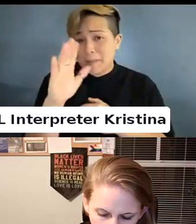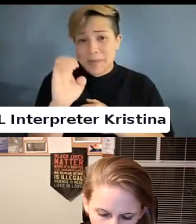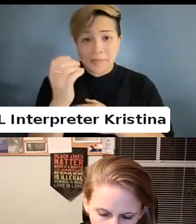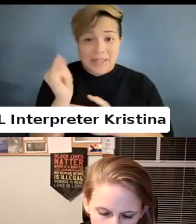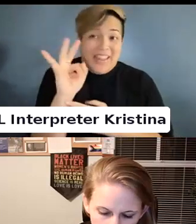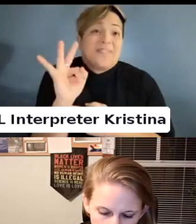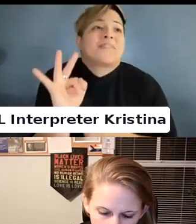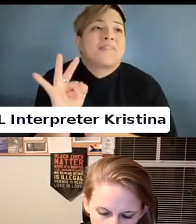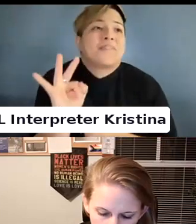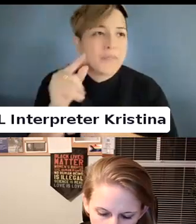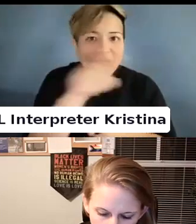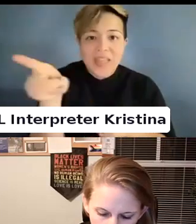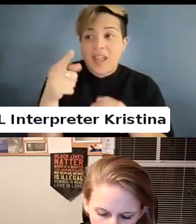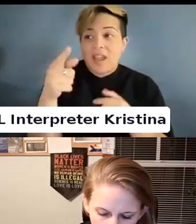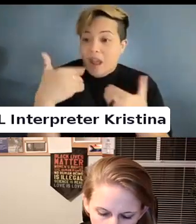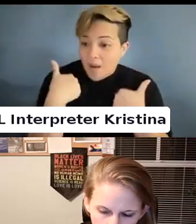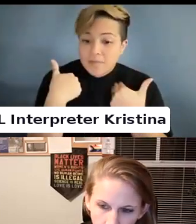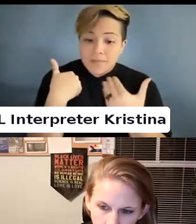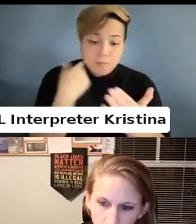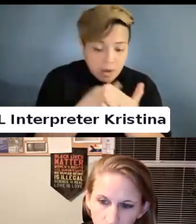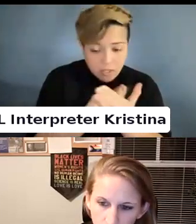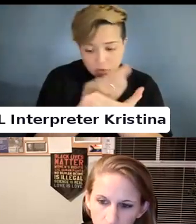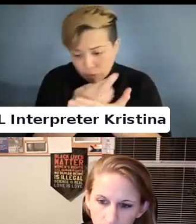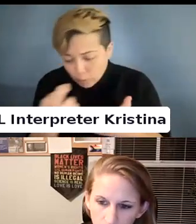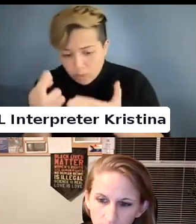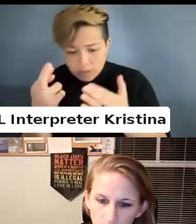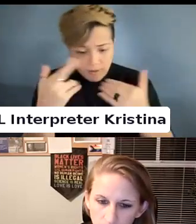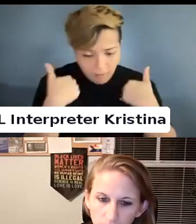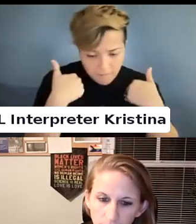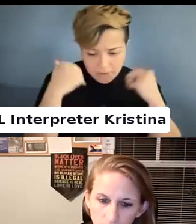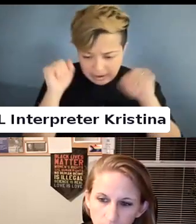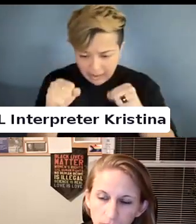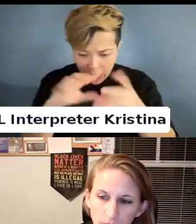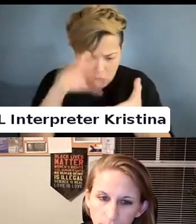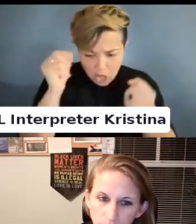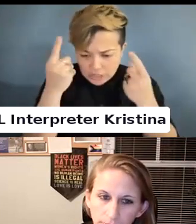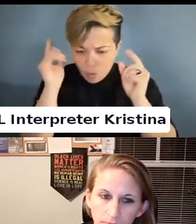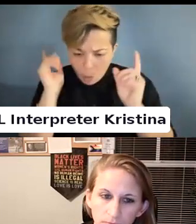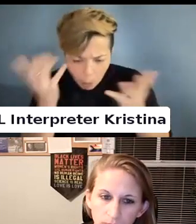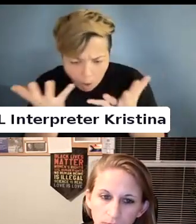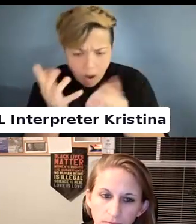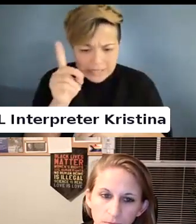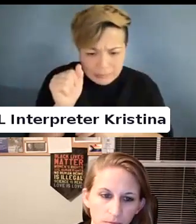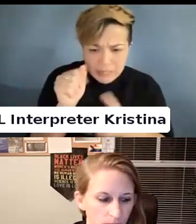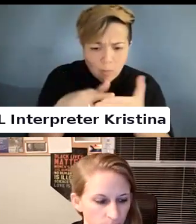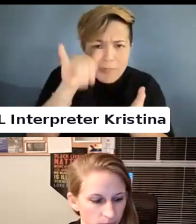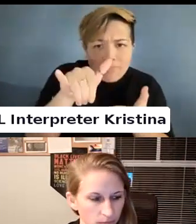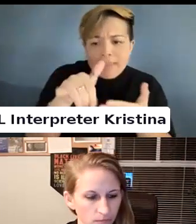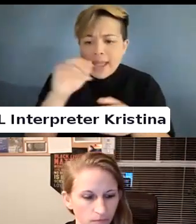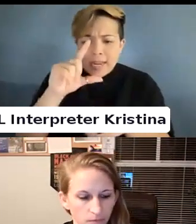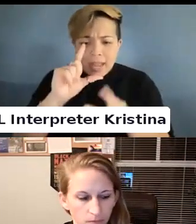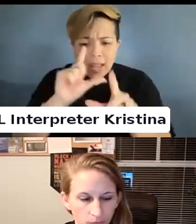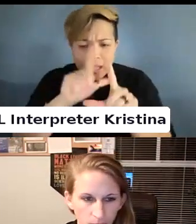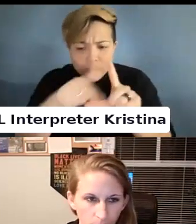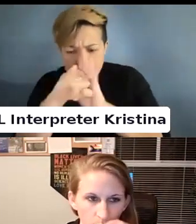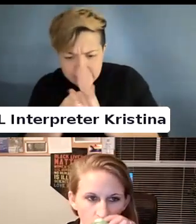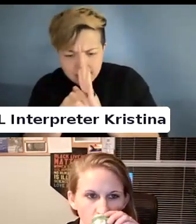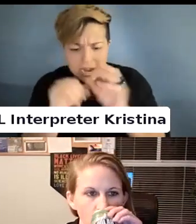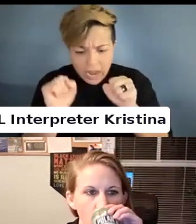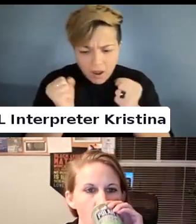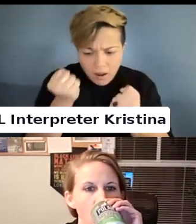they had the resources at understanding what disability is or LGBT Q services they might